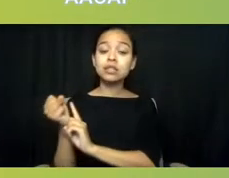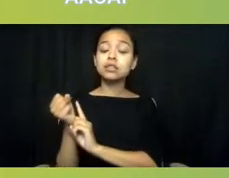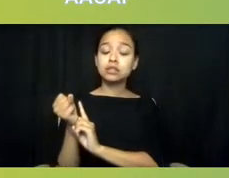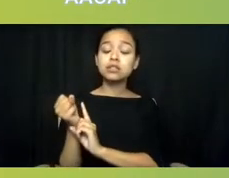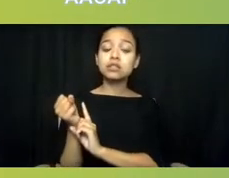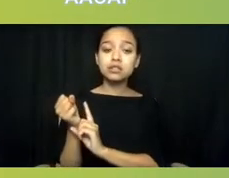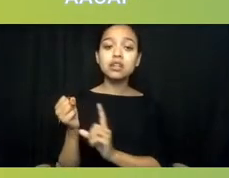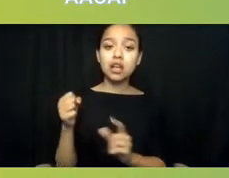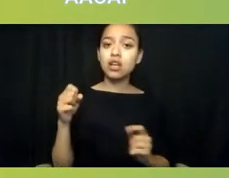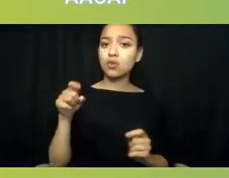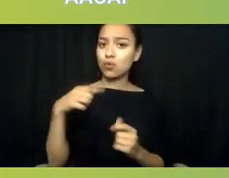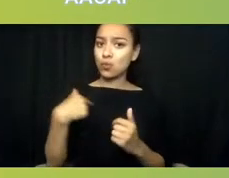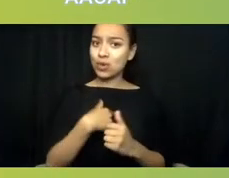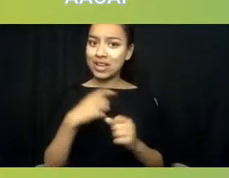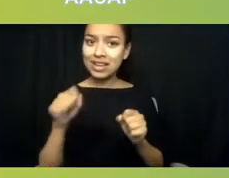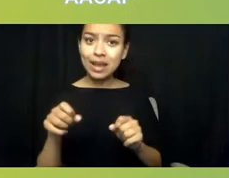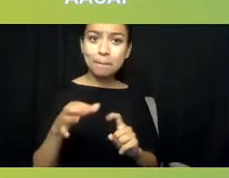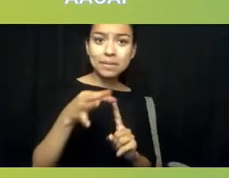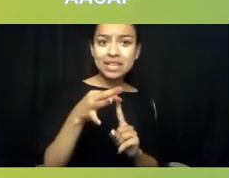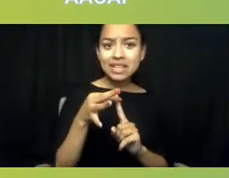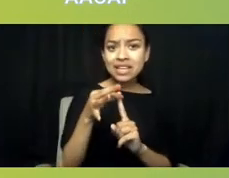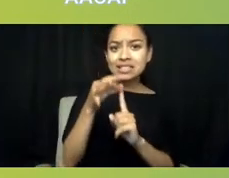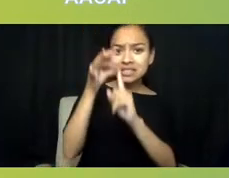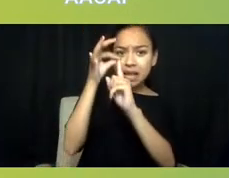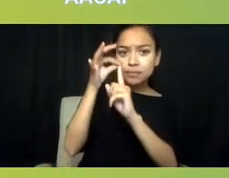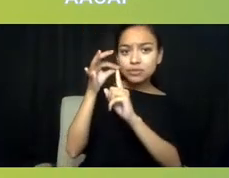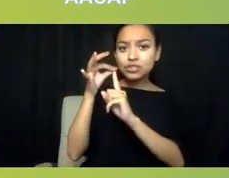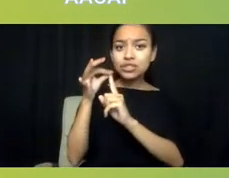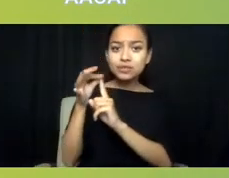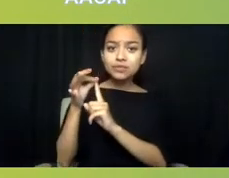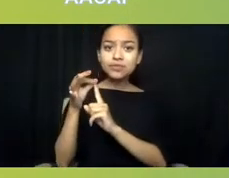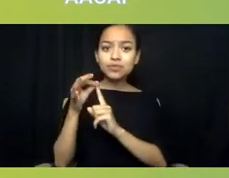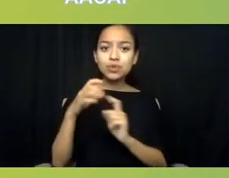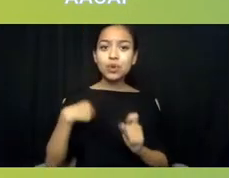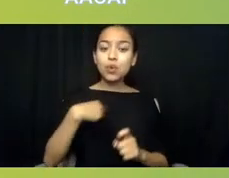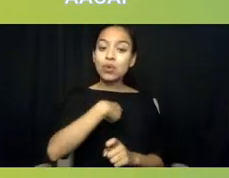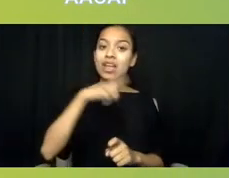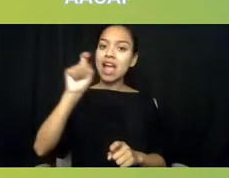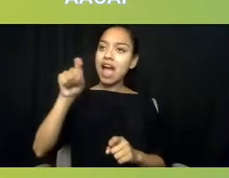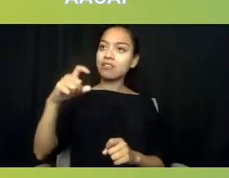like Andrew Dreyfus being the exception, we have to hold people accountable.